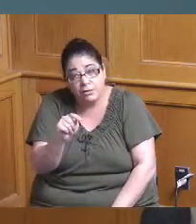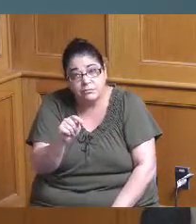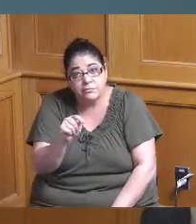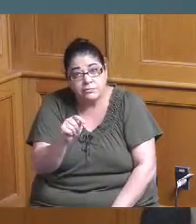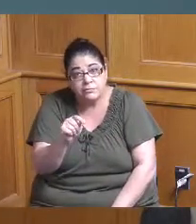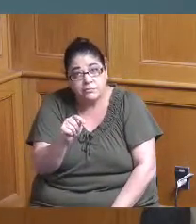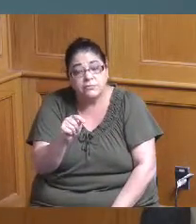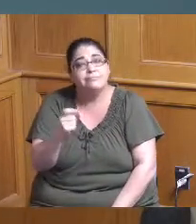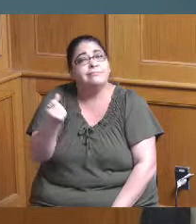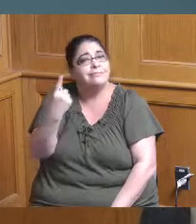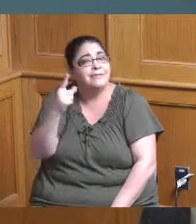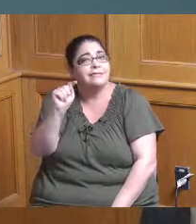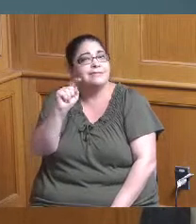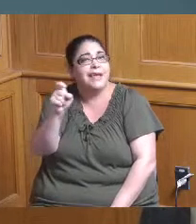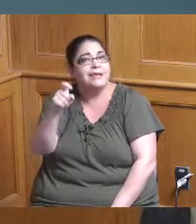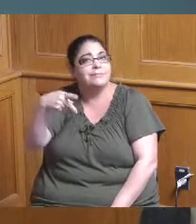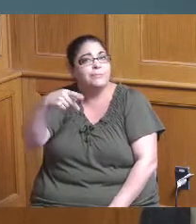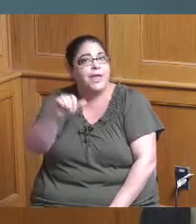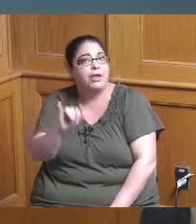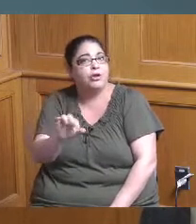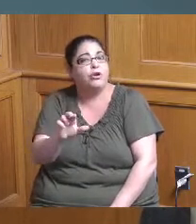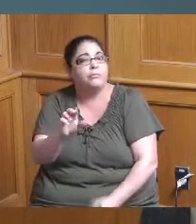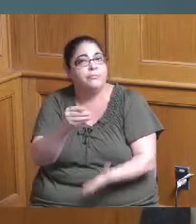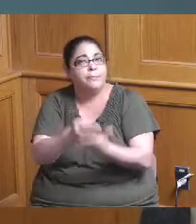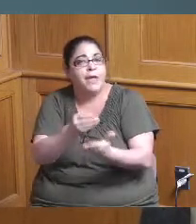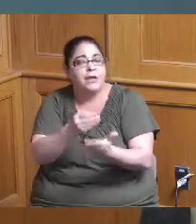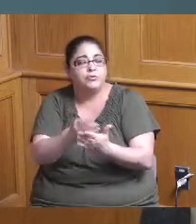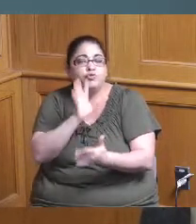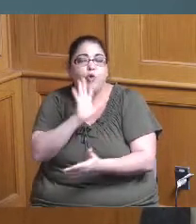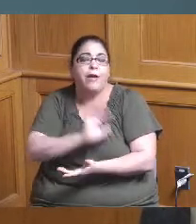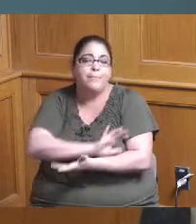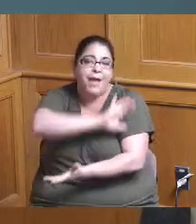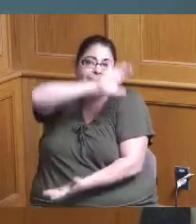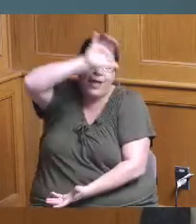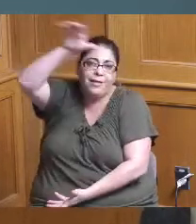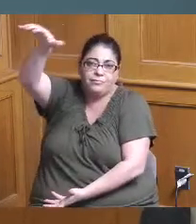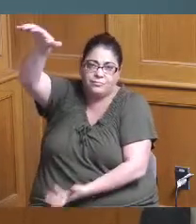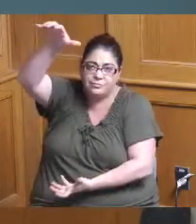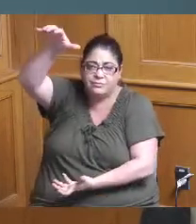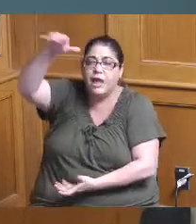taxpayer money and we're talking about millions of dollars and I know you come before us but you